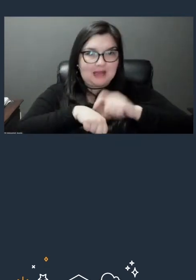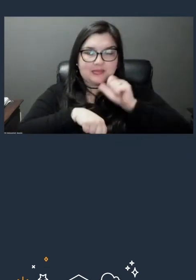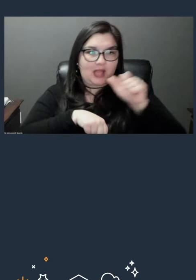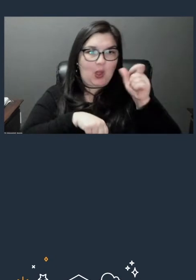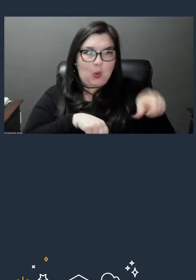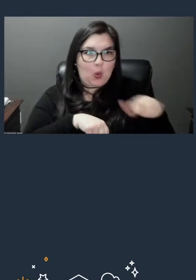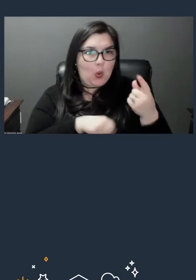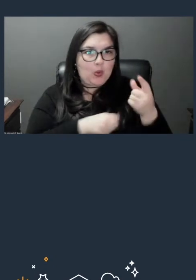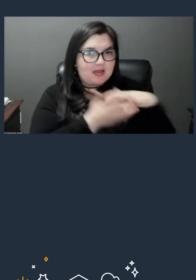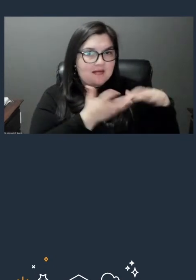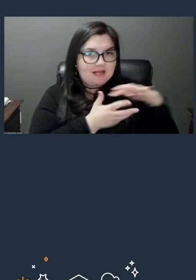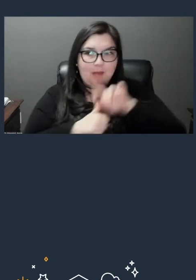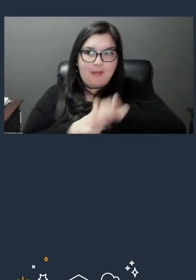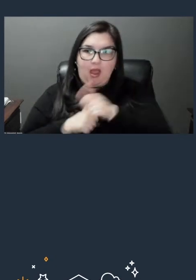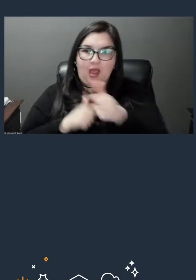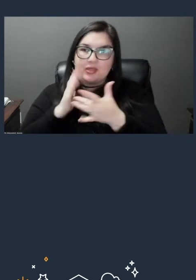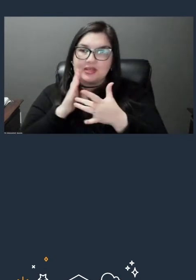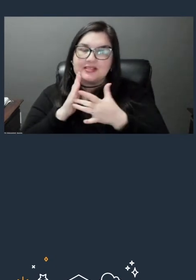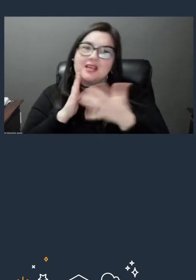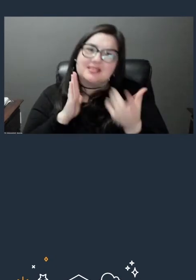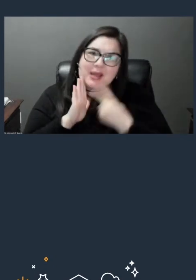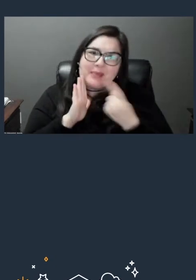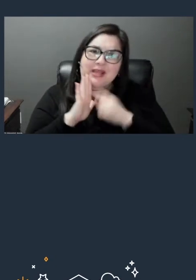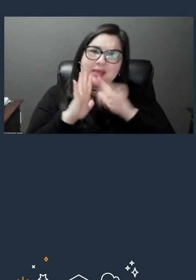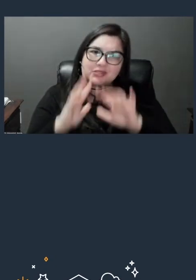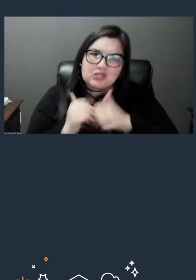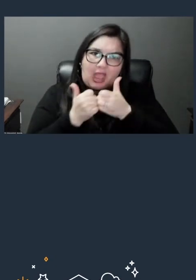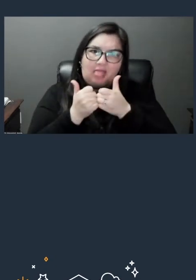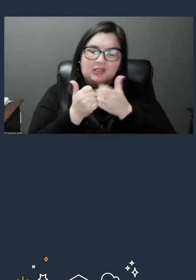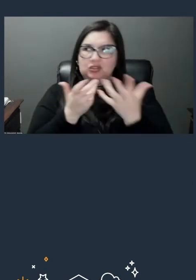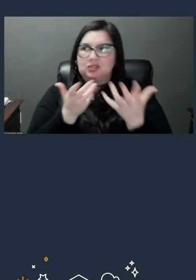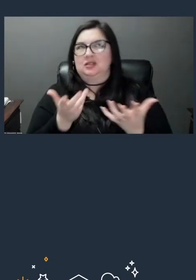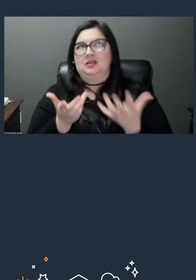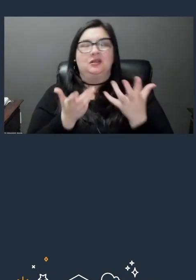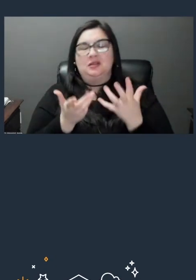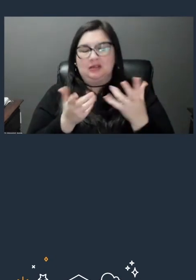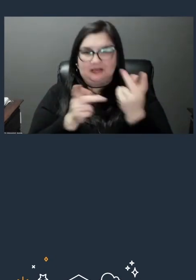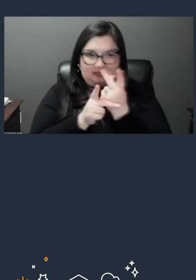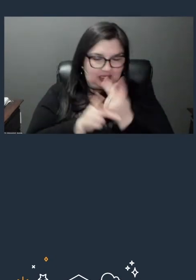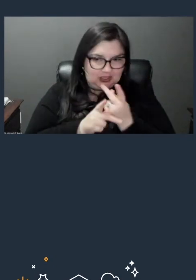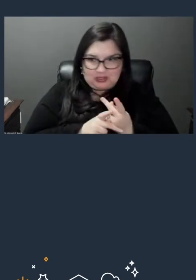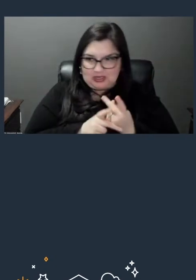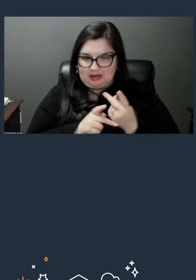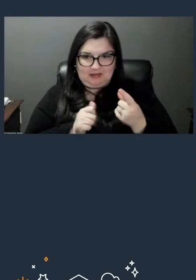it can be challenging to figure out, well, what are my first steps to take? You know, I see that there's always